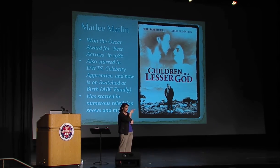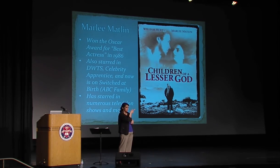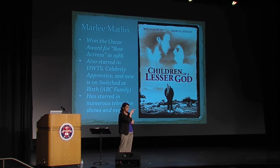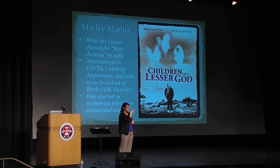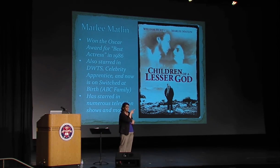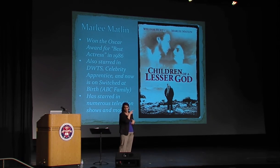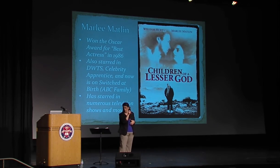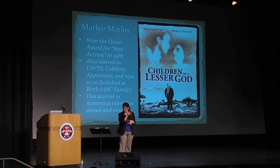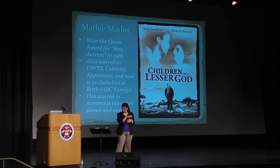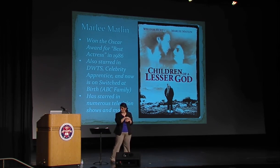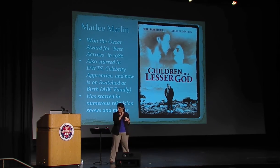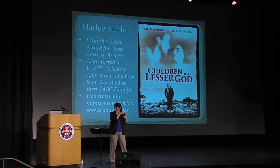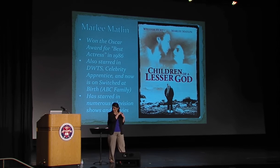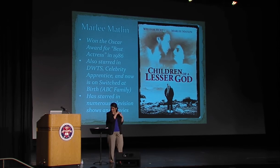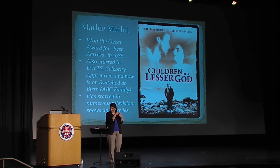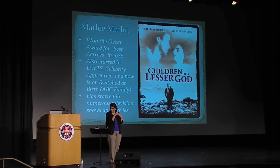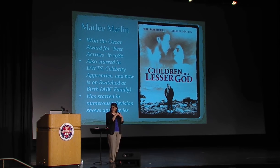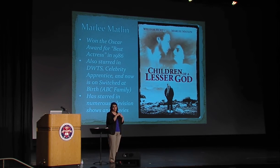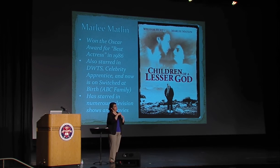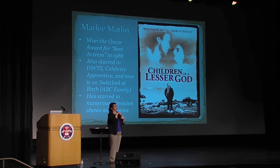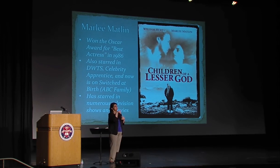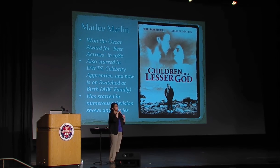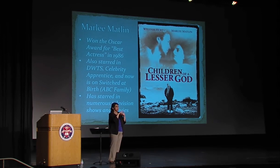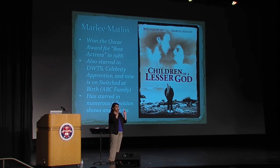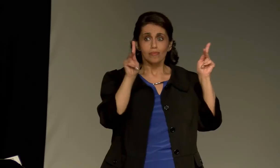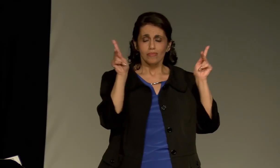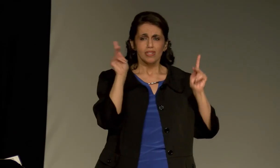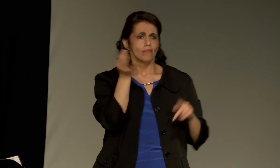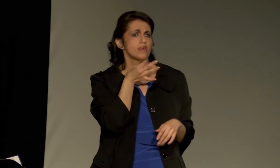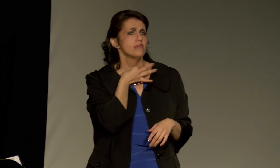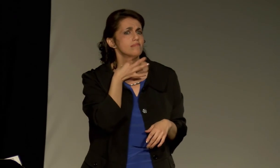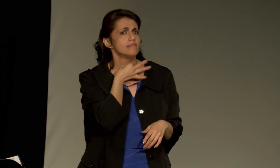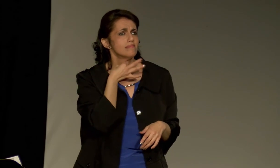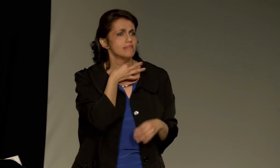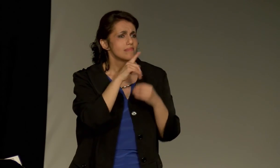by a deaf actress was seen on the big screen.